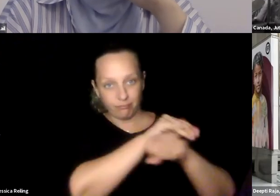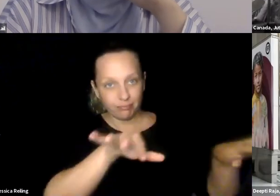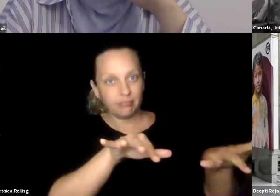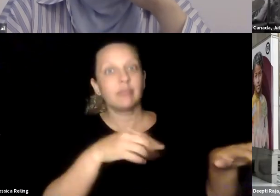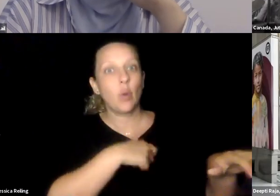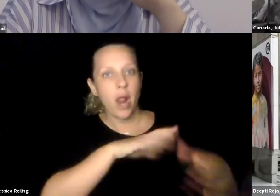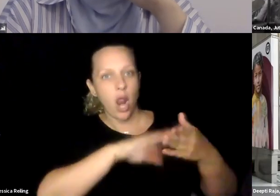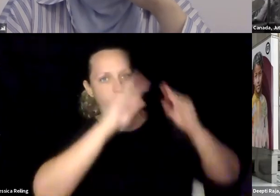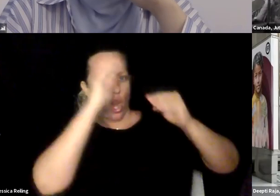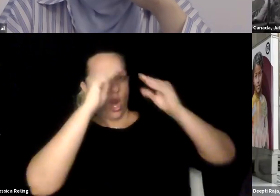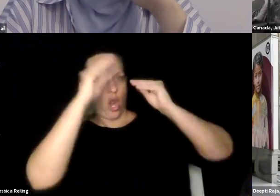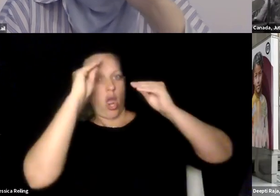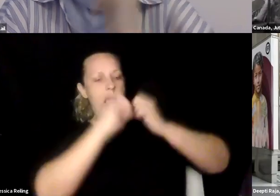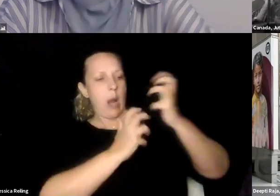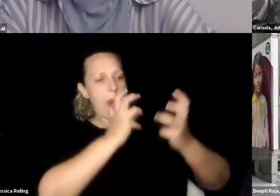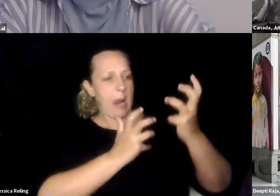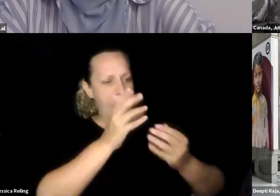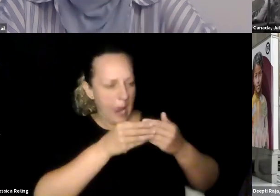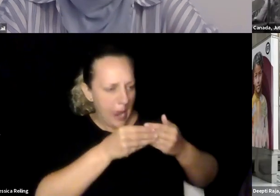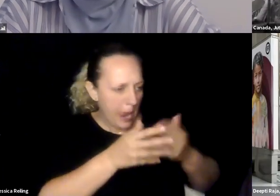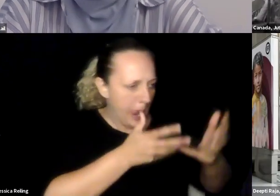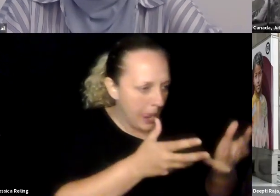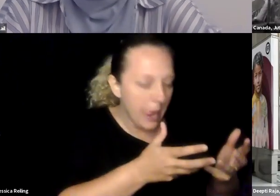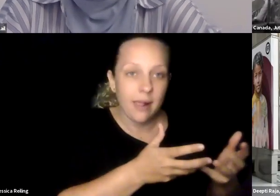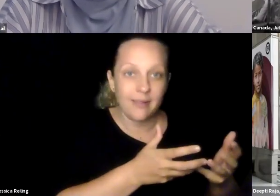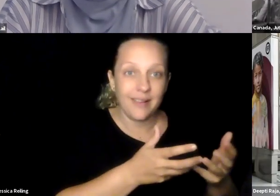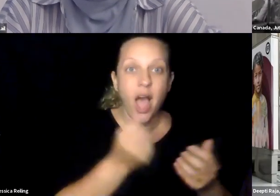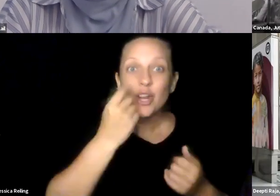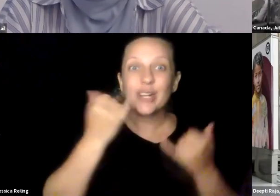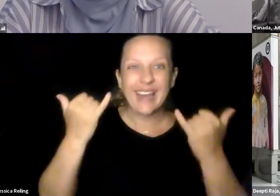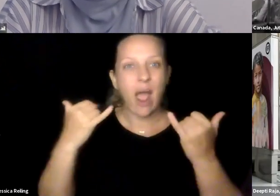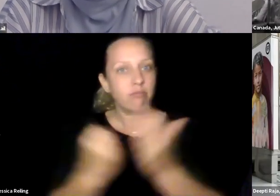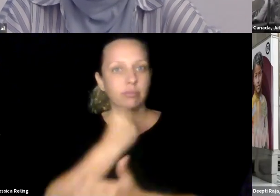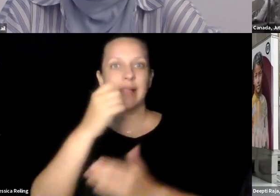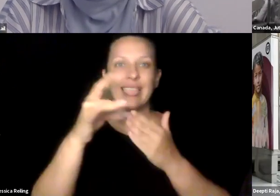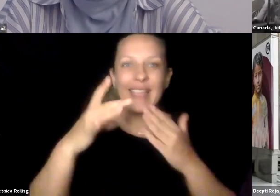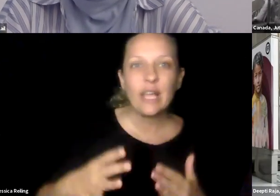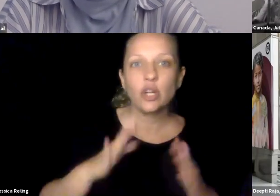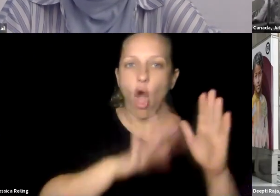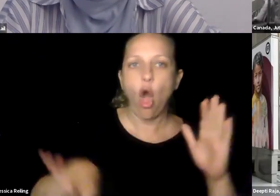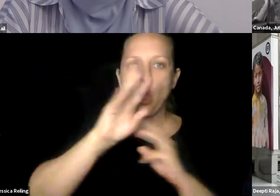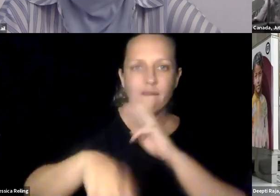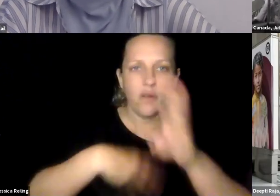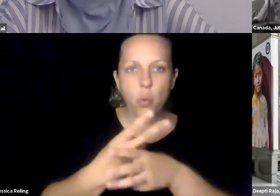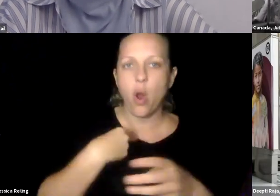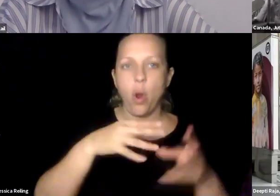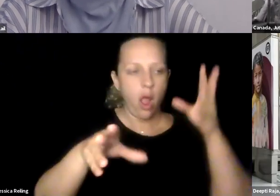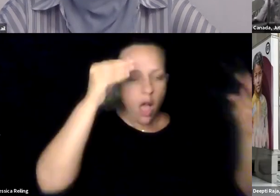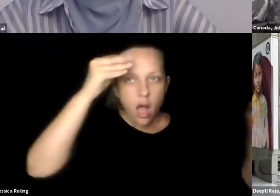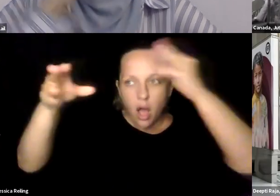as the COVID-19 pandemic. So I am as excited as each of you to learn today from exemplary leaders from around